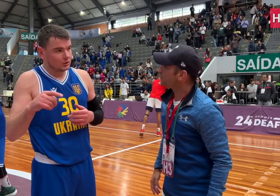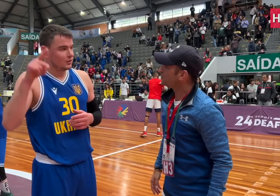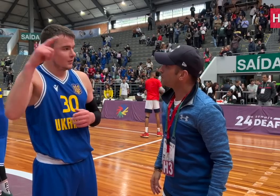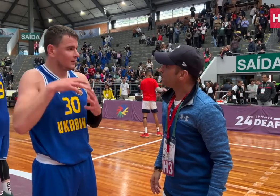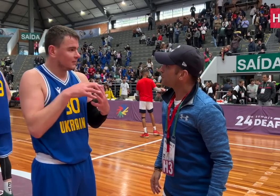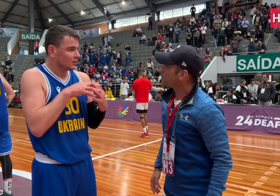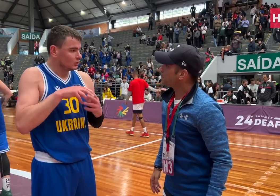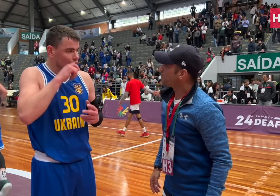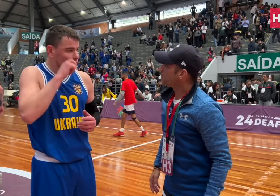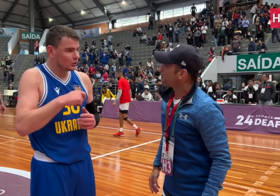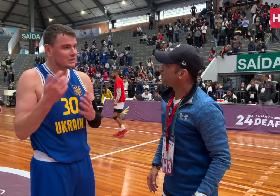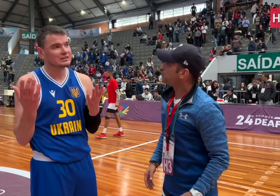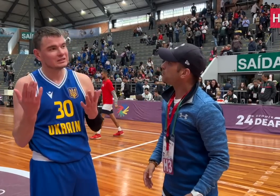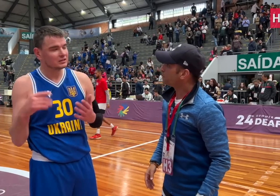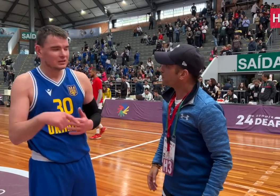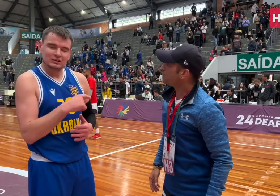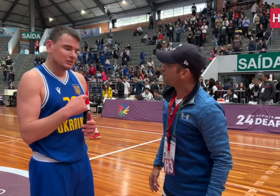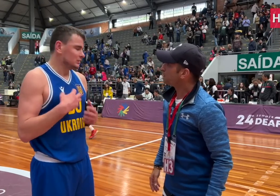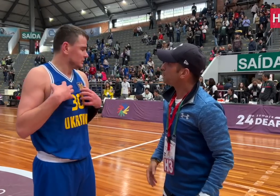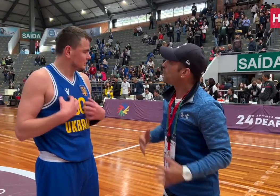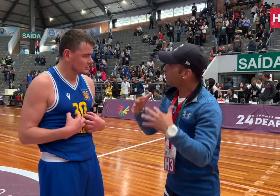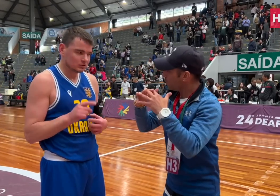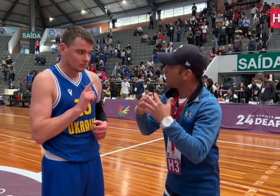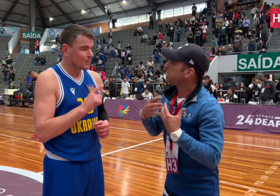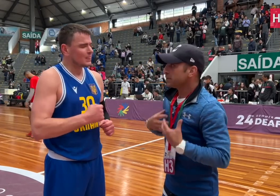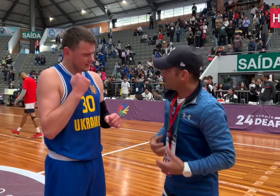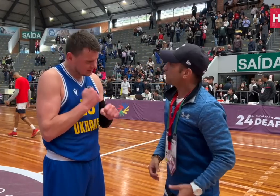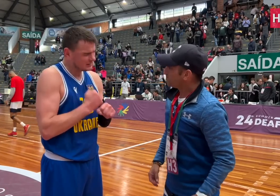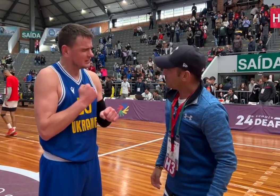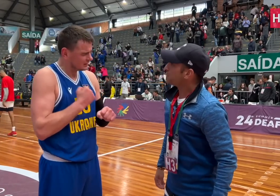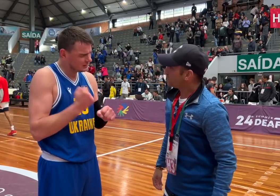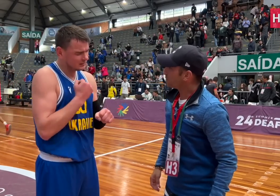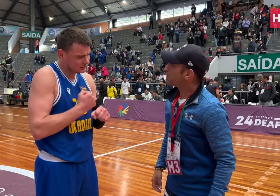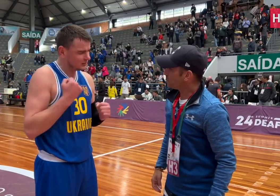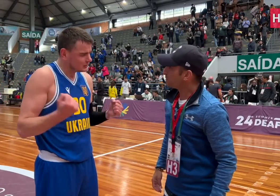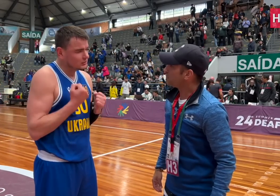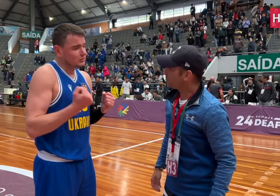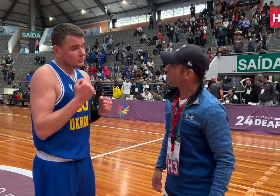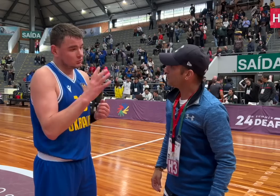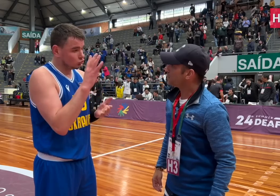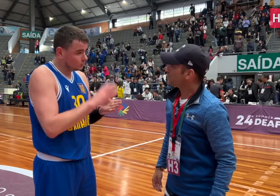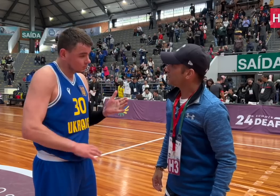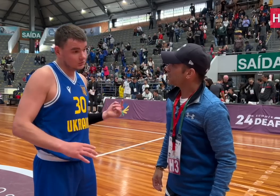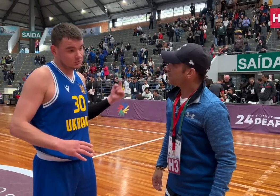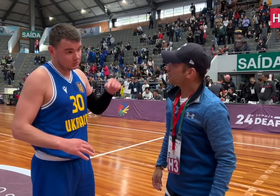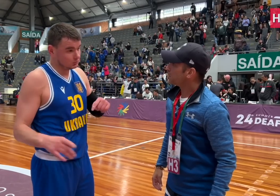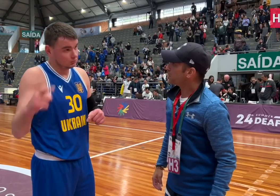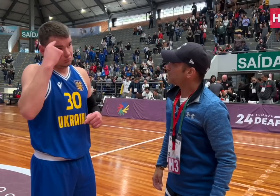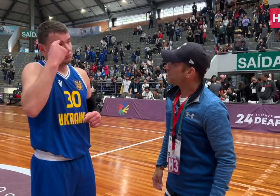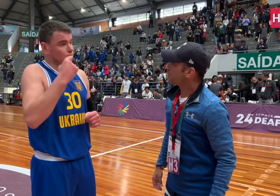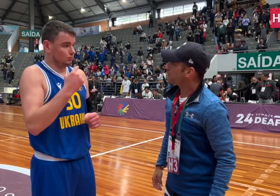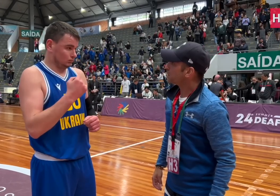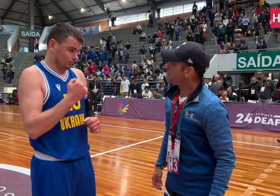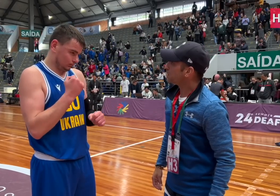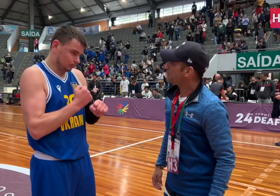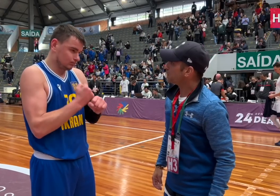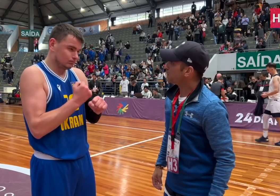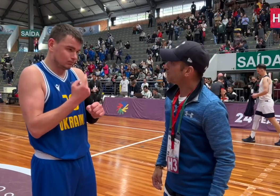to win a medal. We’re not letting the war to disencourage us, we had to use it as our motivation